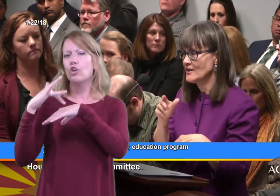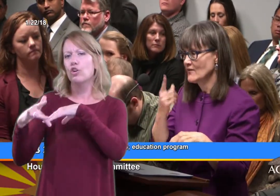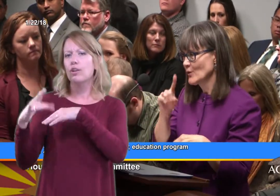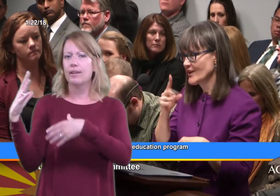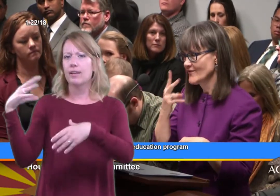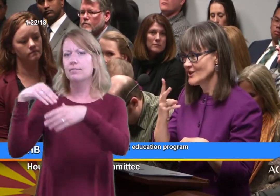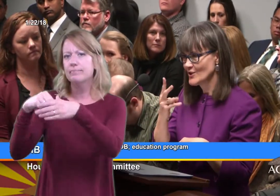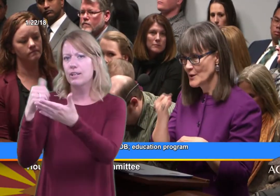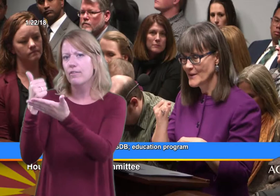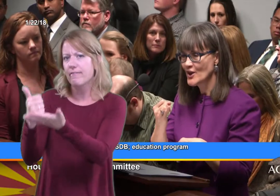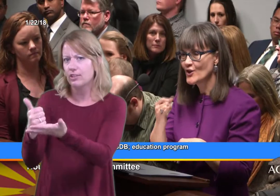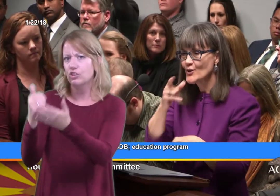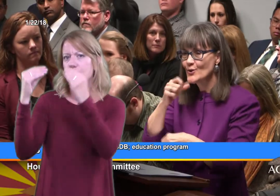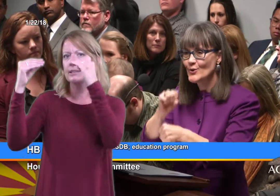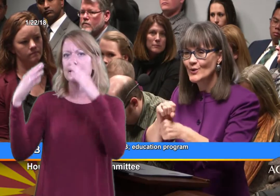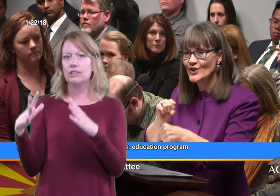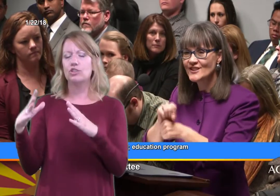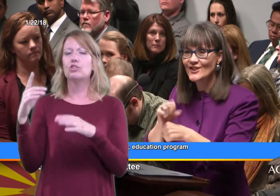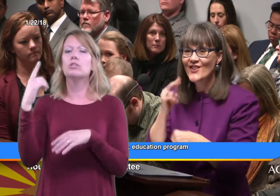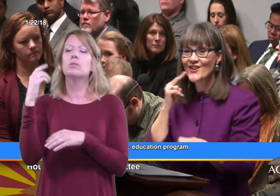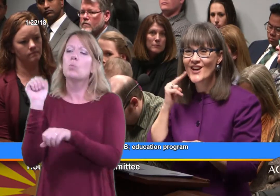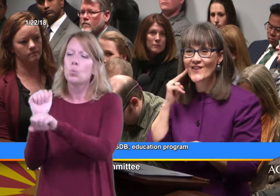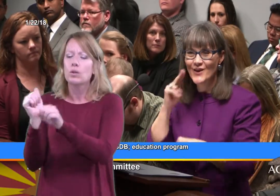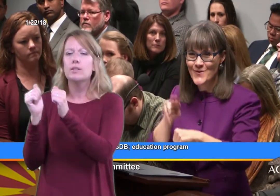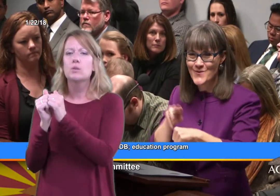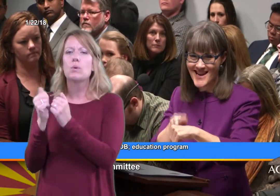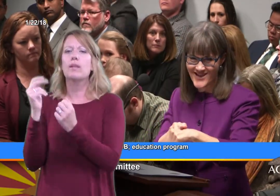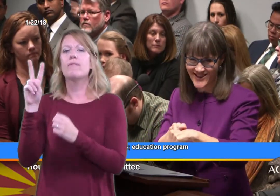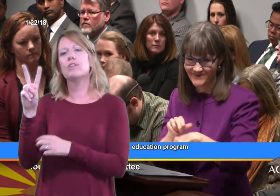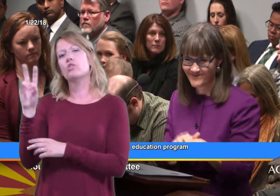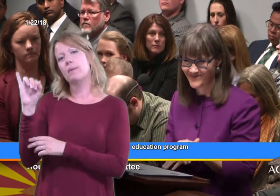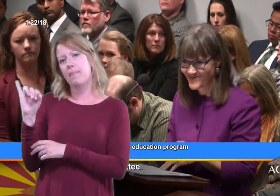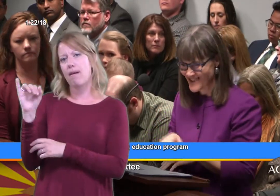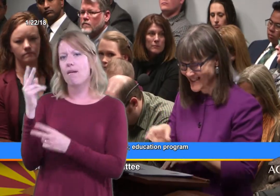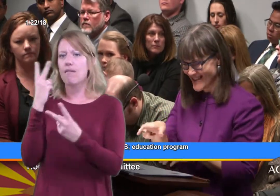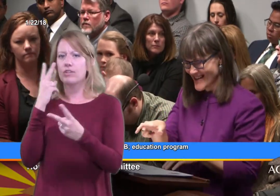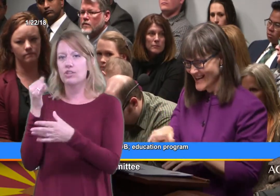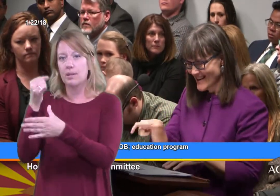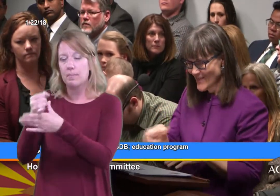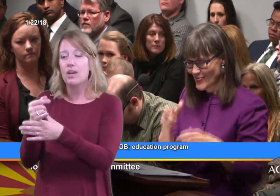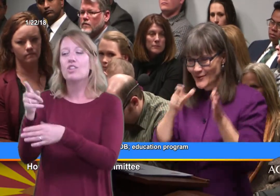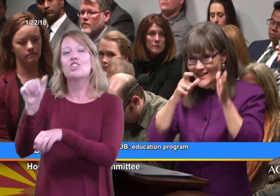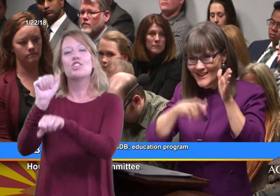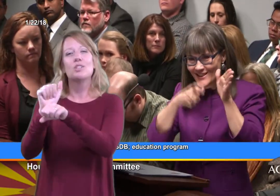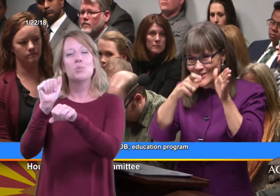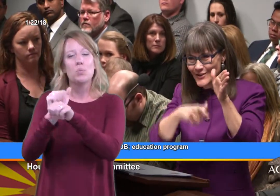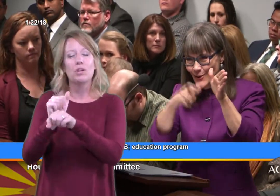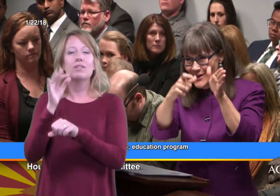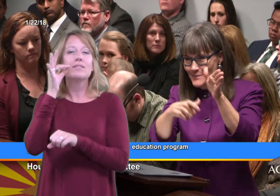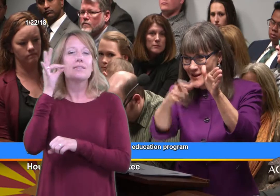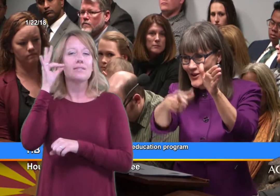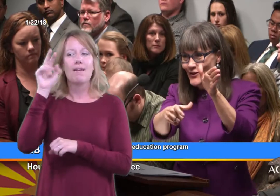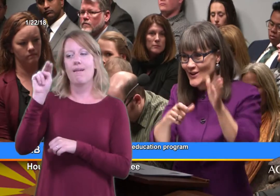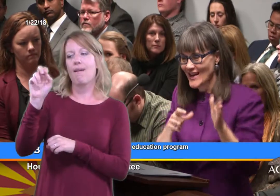for the visually impaired who works on the Navajo Nation. In three short paragraphs,